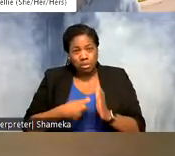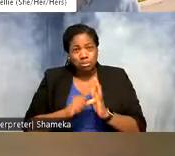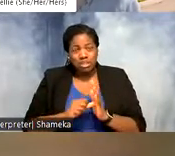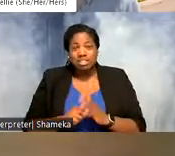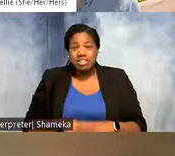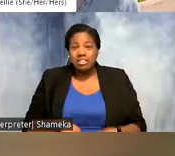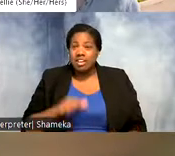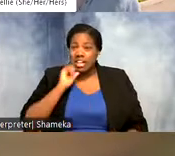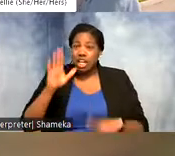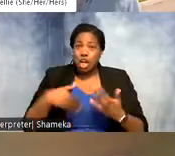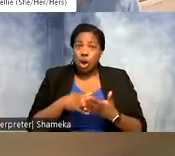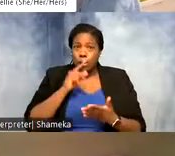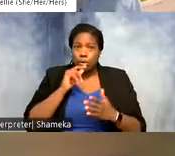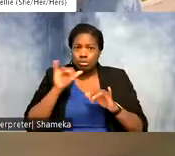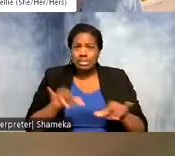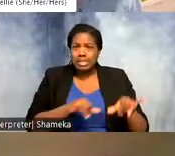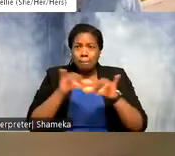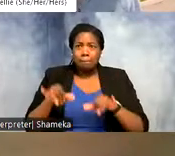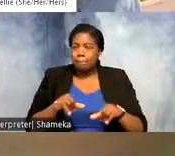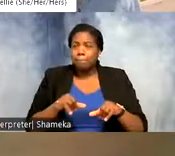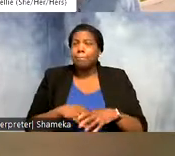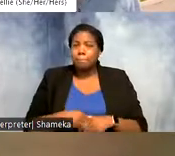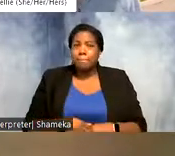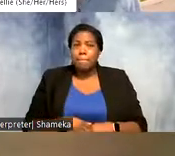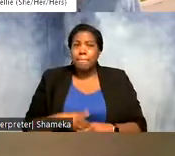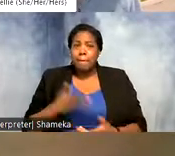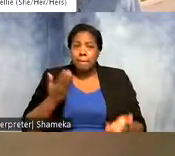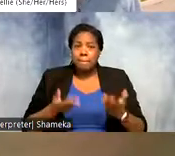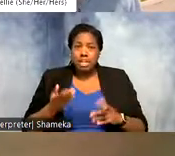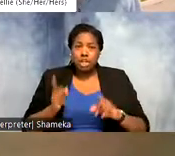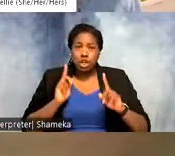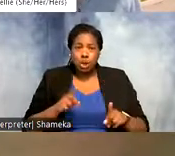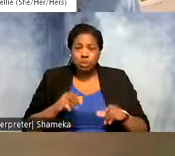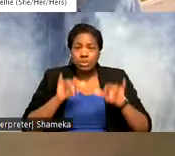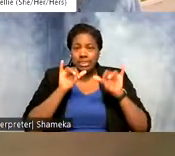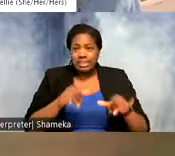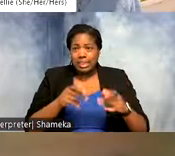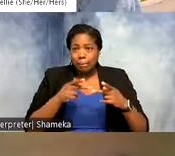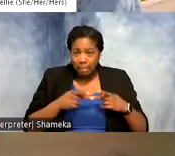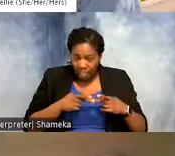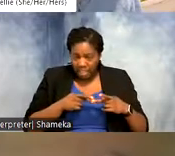shorebirds do that. Often they do many do go to the same breeding areas and some to the same wintering